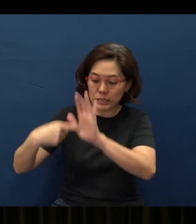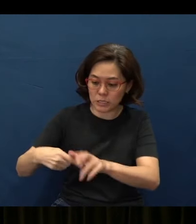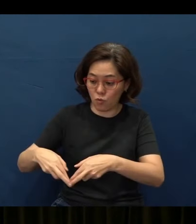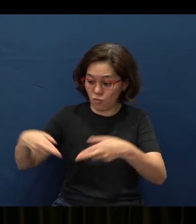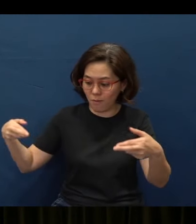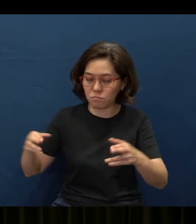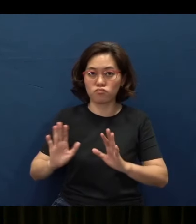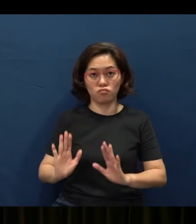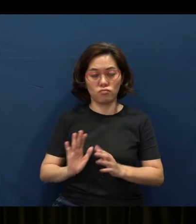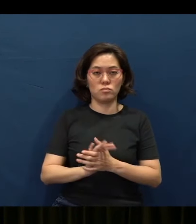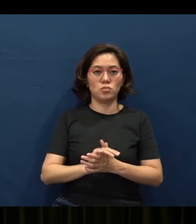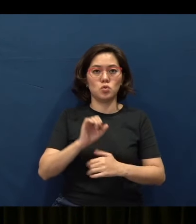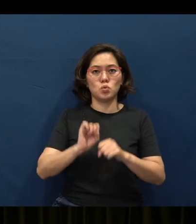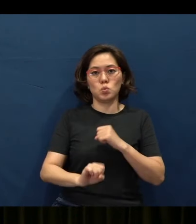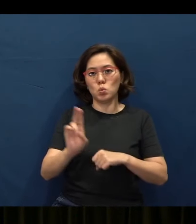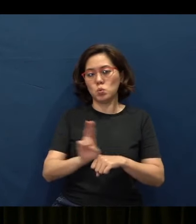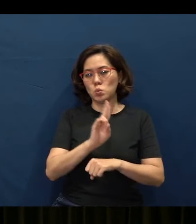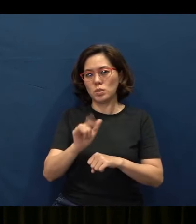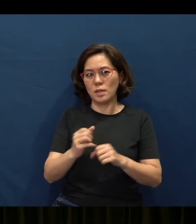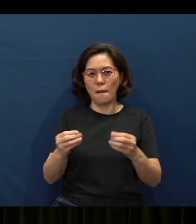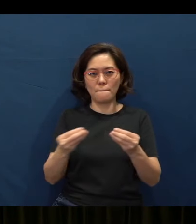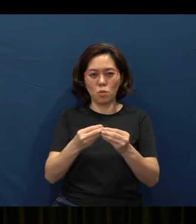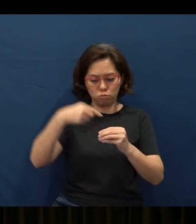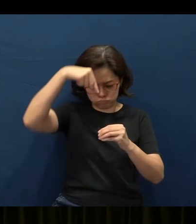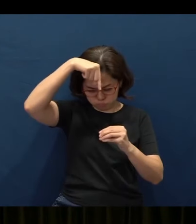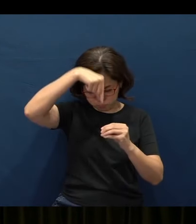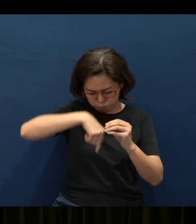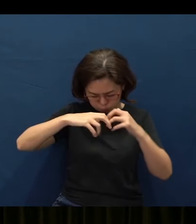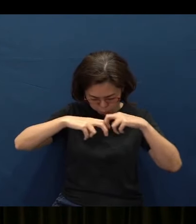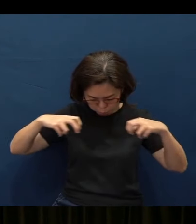So therefore, they are usually more (about) insight and wisdom,